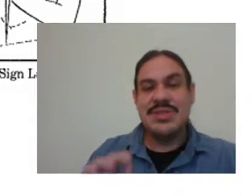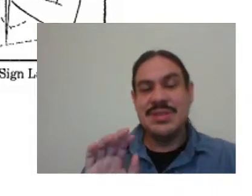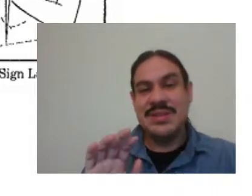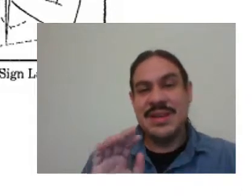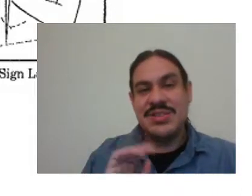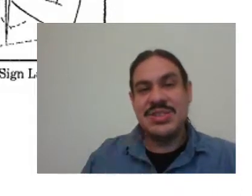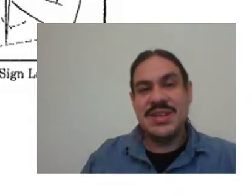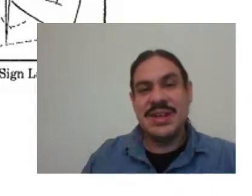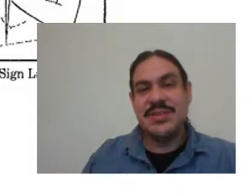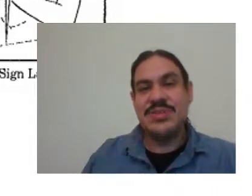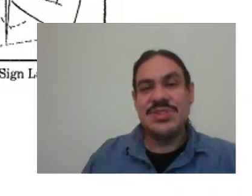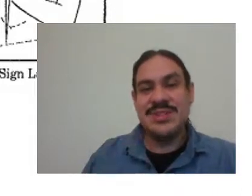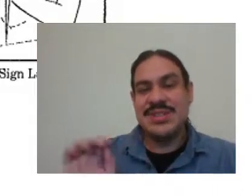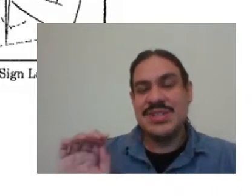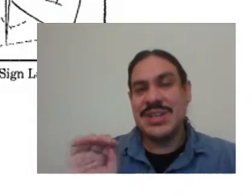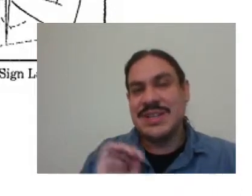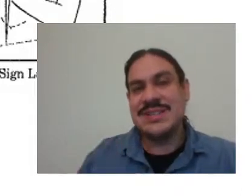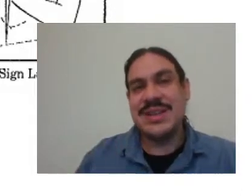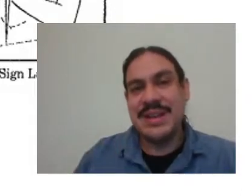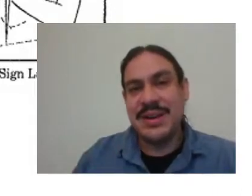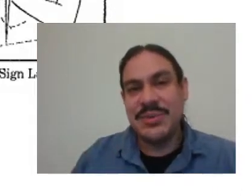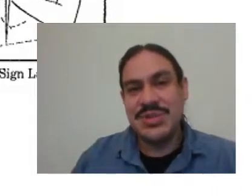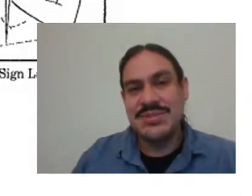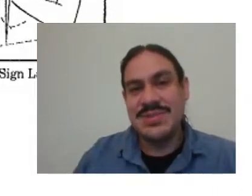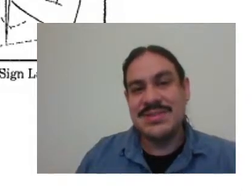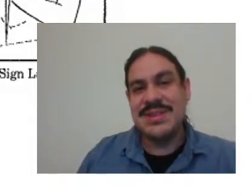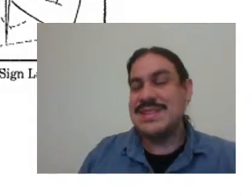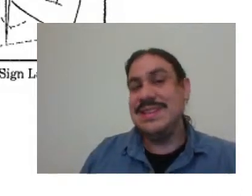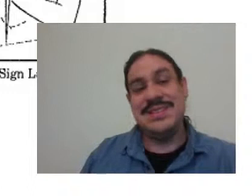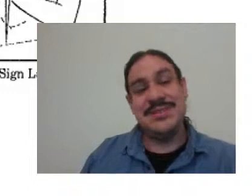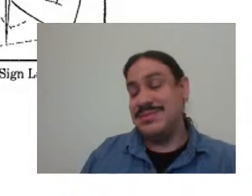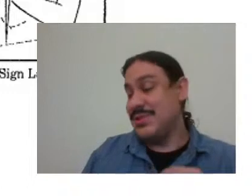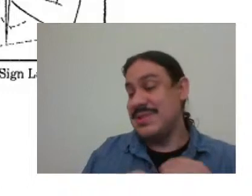Danish sign language, and Chinese sign language. You can see there - they're as